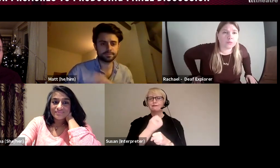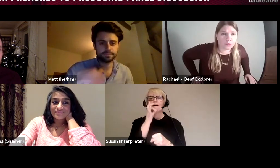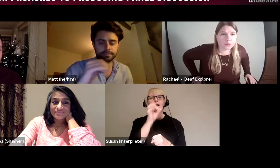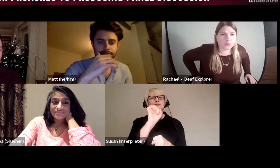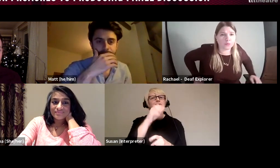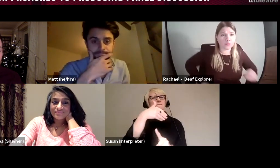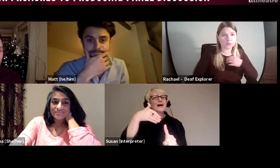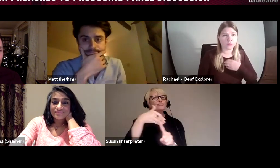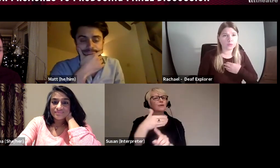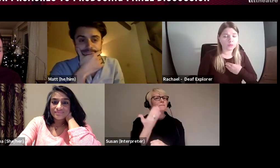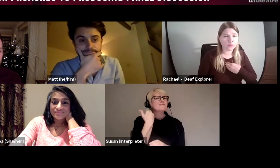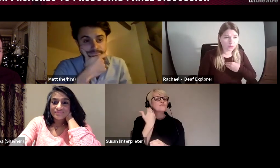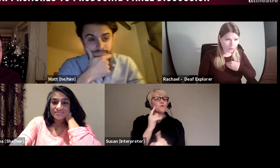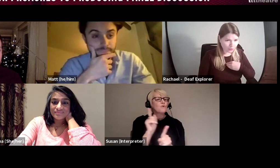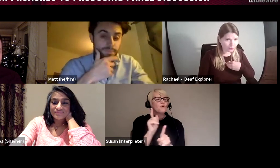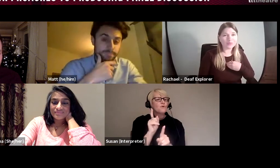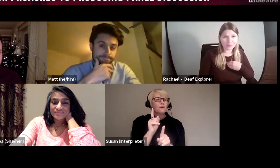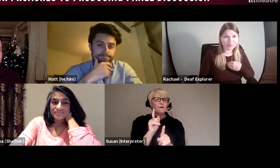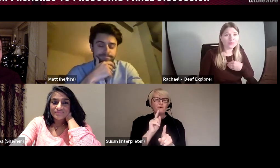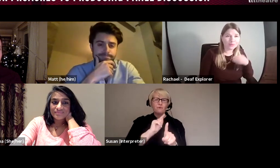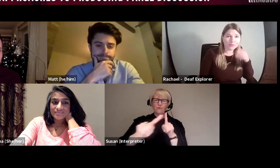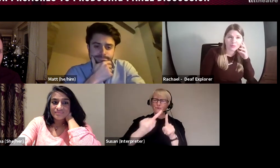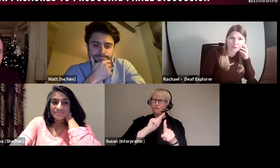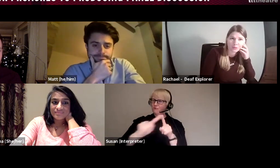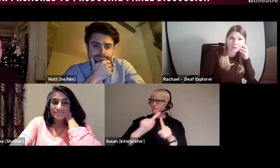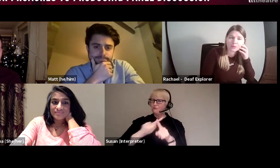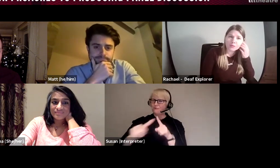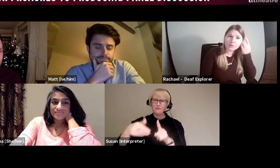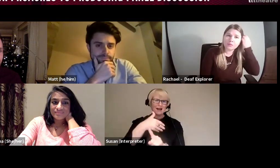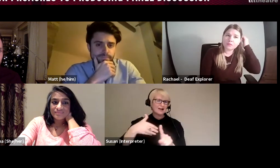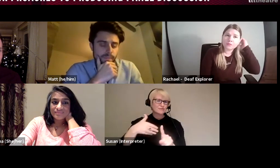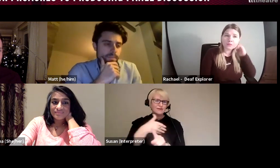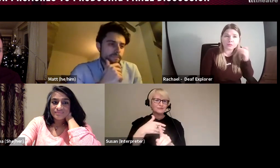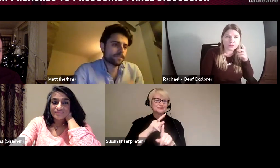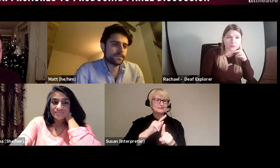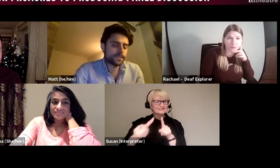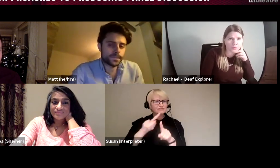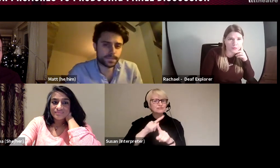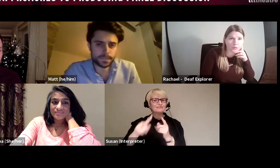done before, people come from so many different back grounds, have so many different experiences,